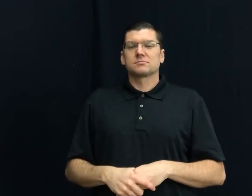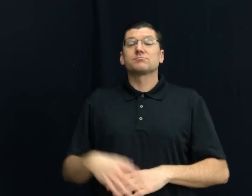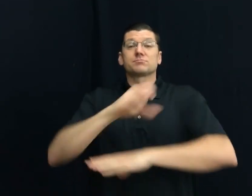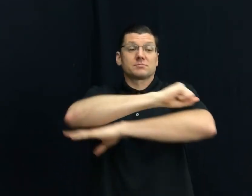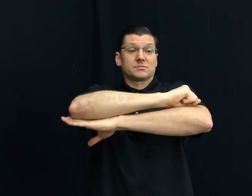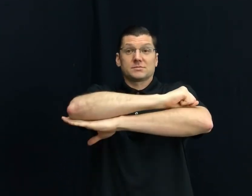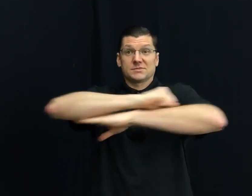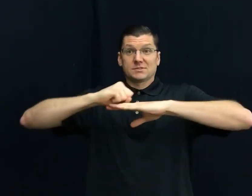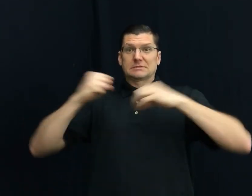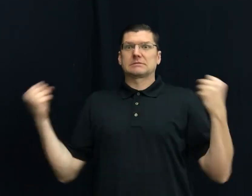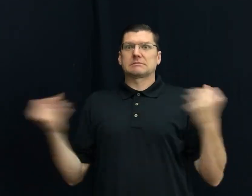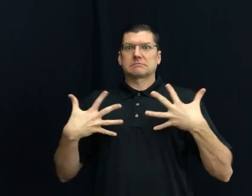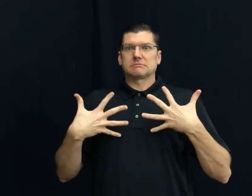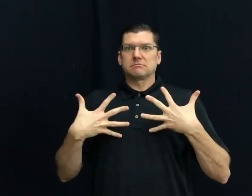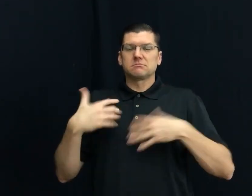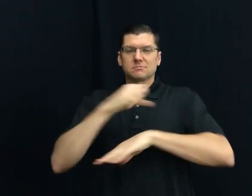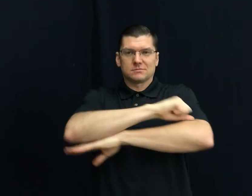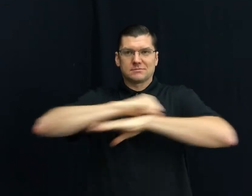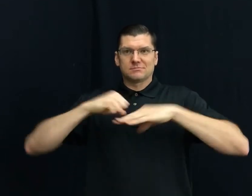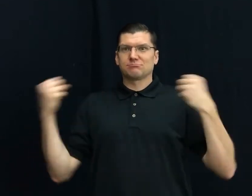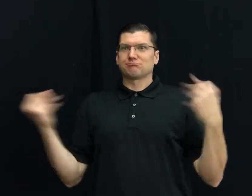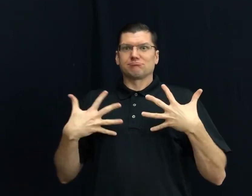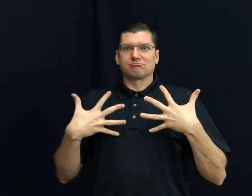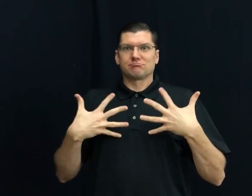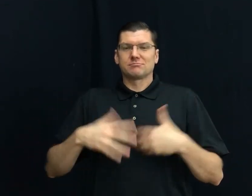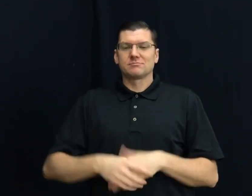49) STAGE FRIGHT